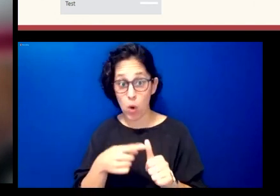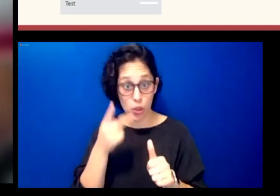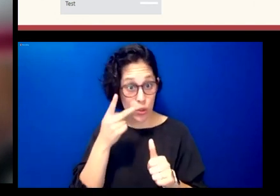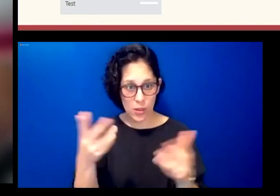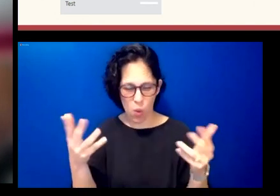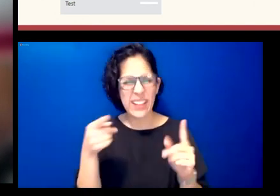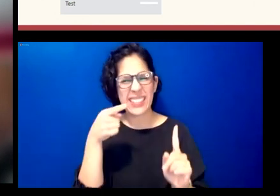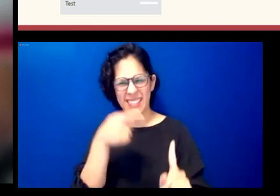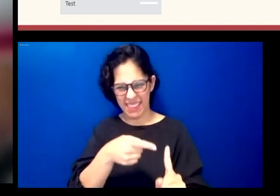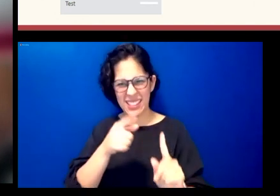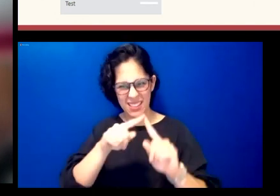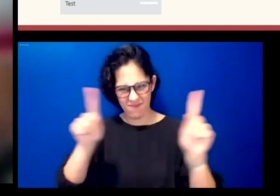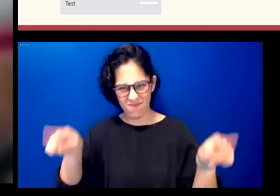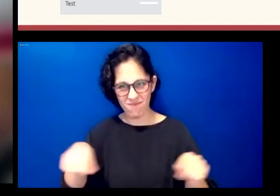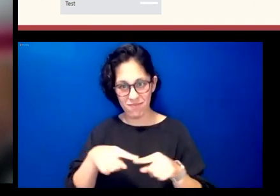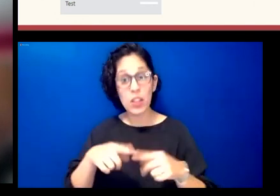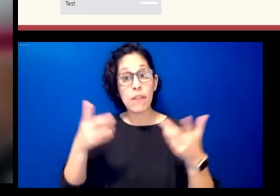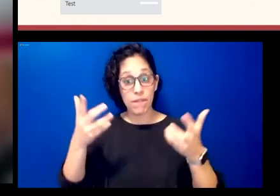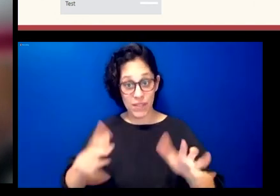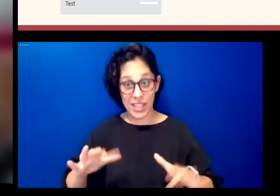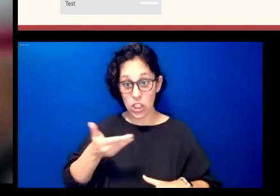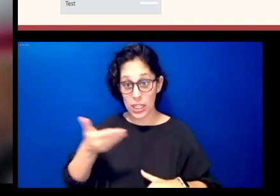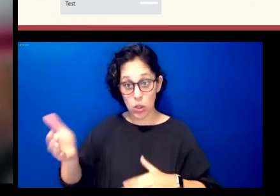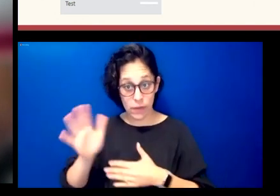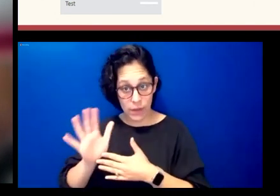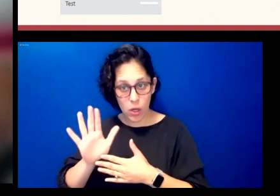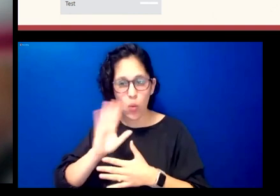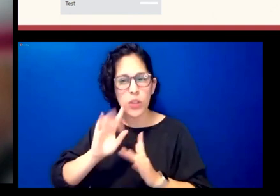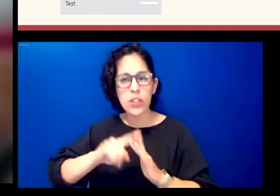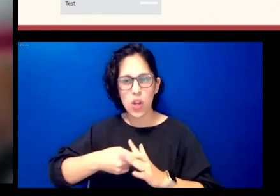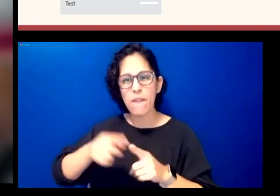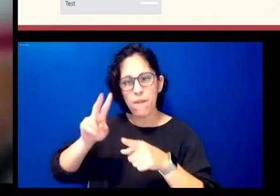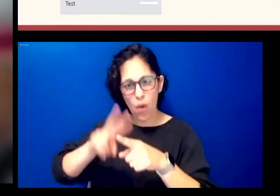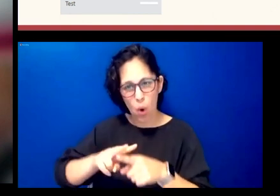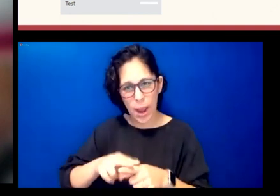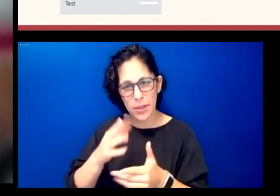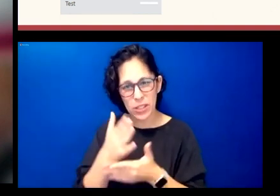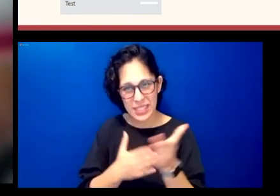you complete the introductory video you move into a vocabulary section that teaches you